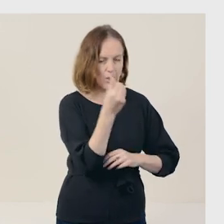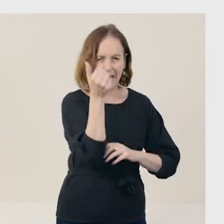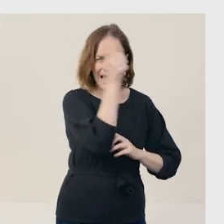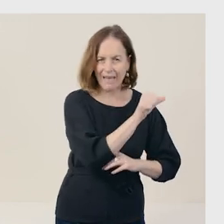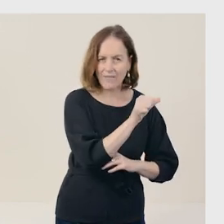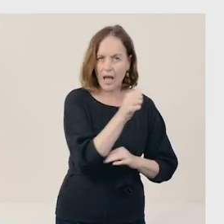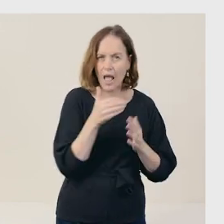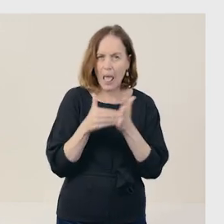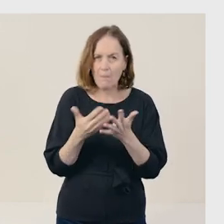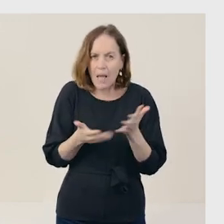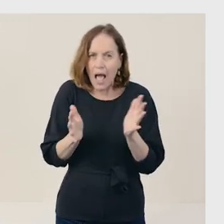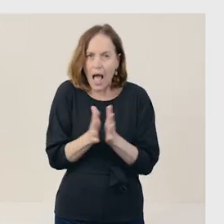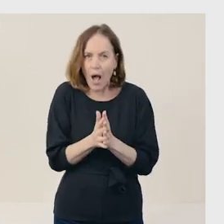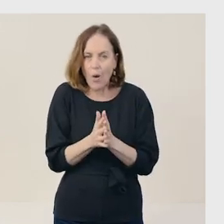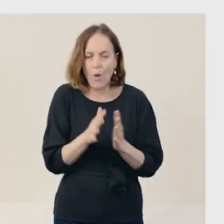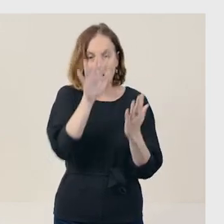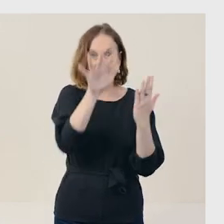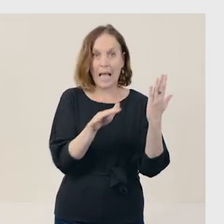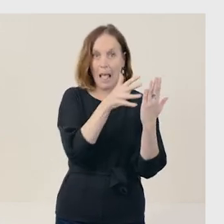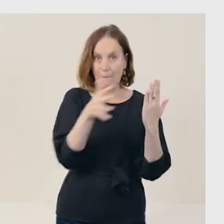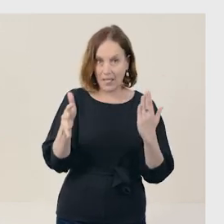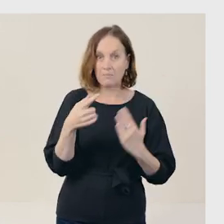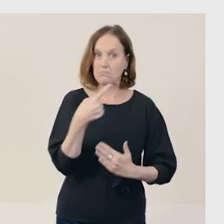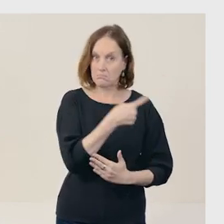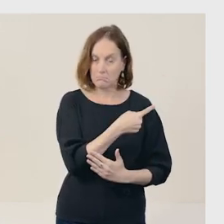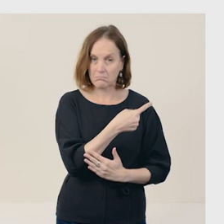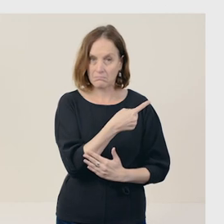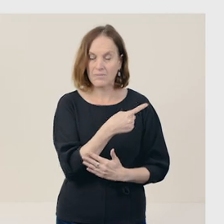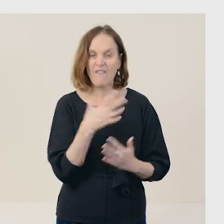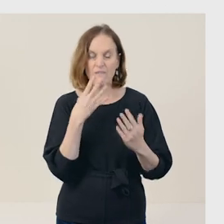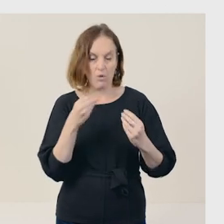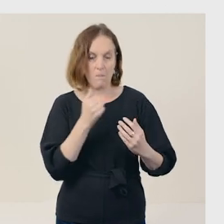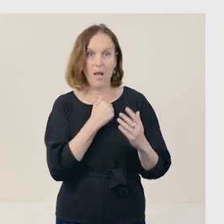I'm going to make a table and some notes about each question from my research.